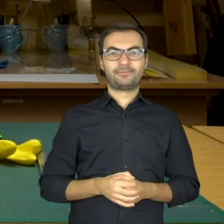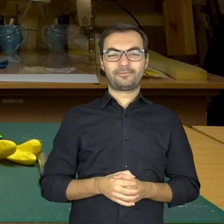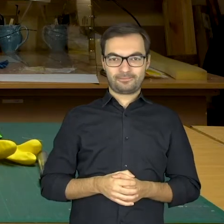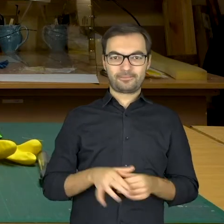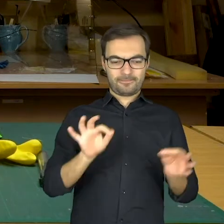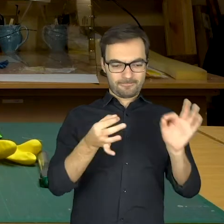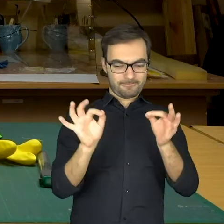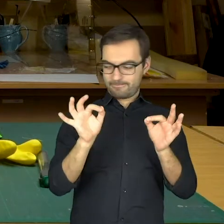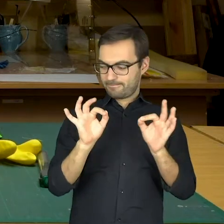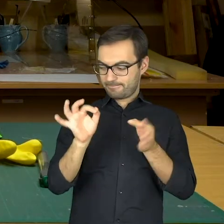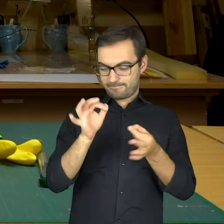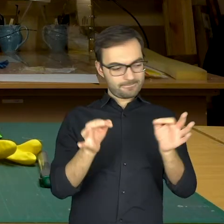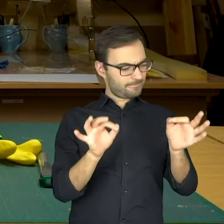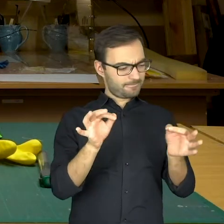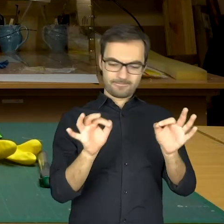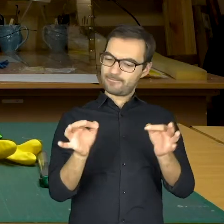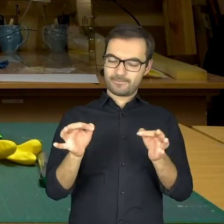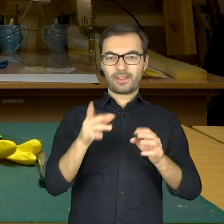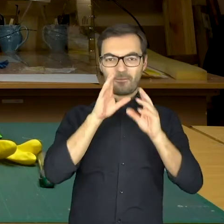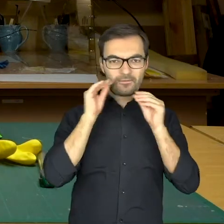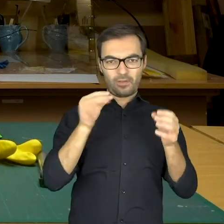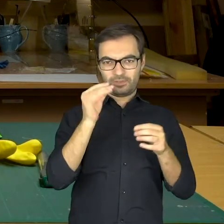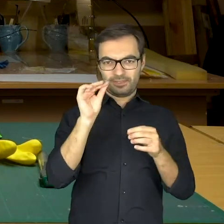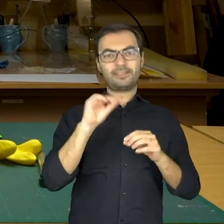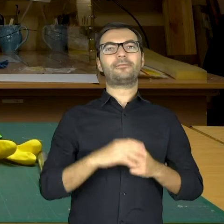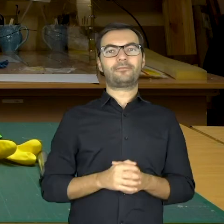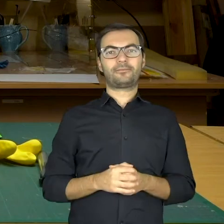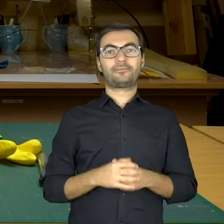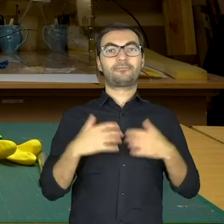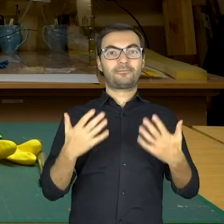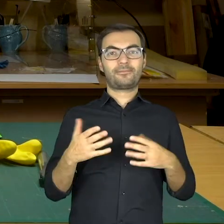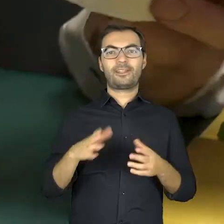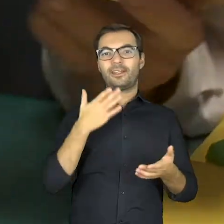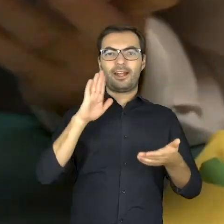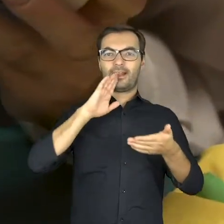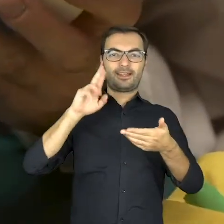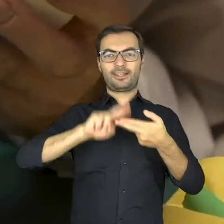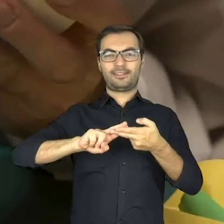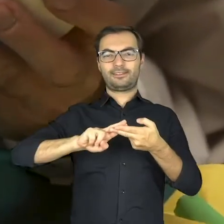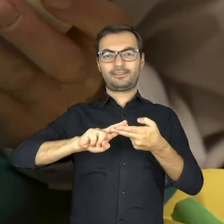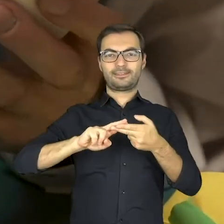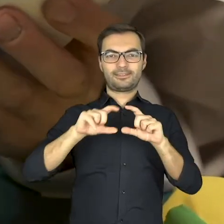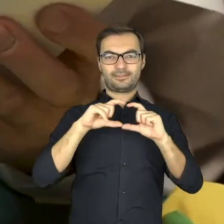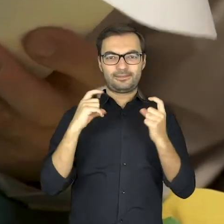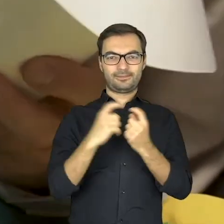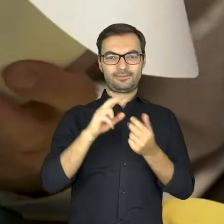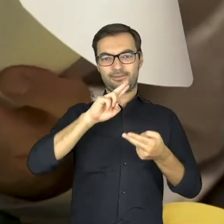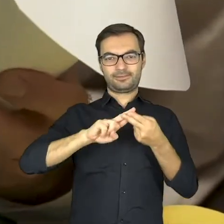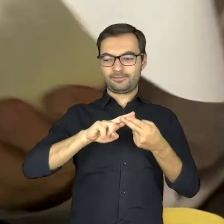I take this moustache and glue them